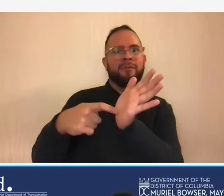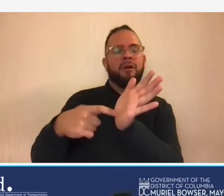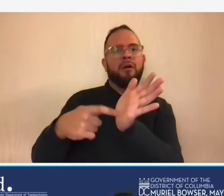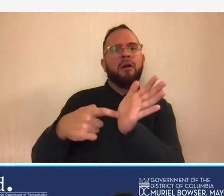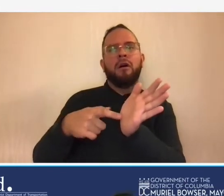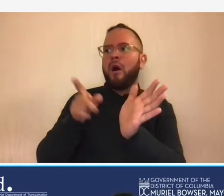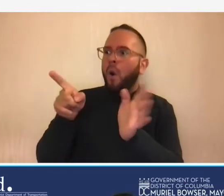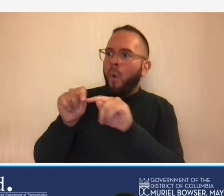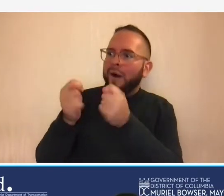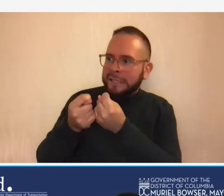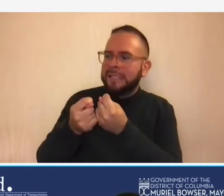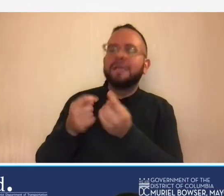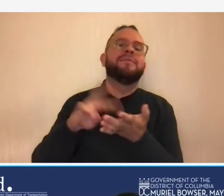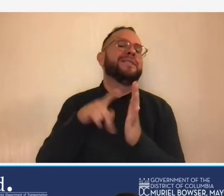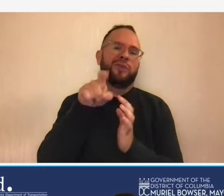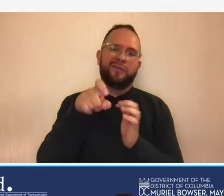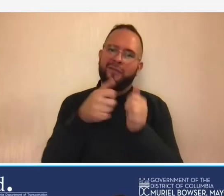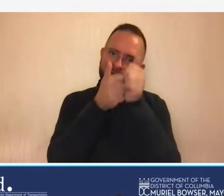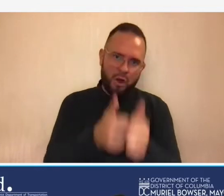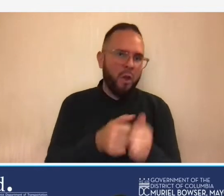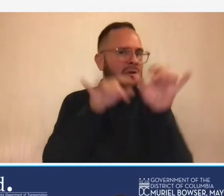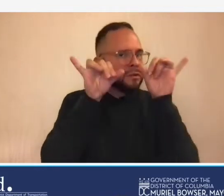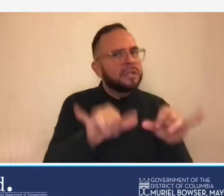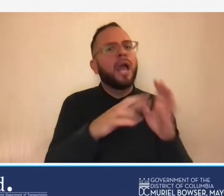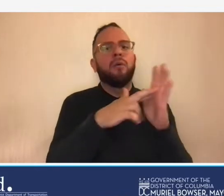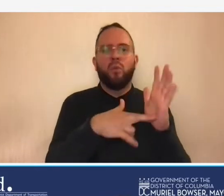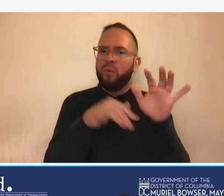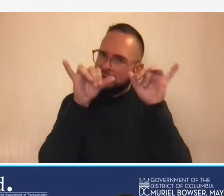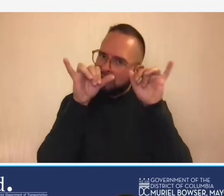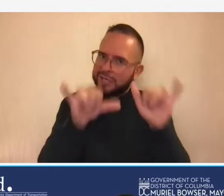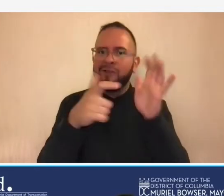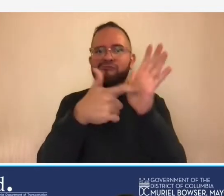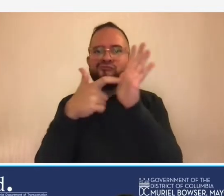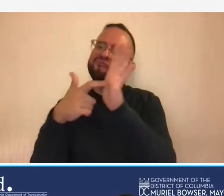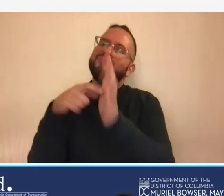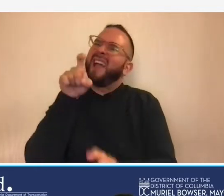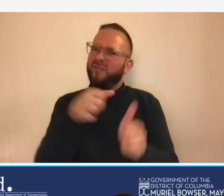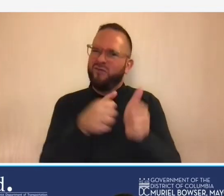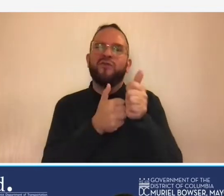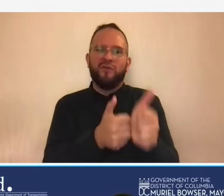to comply with the same rules and regulations that are applicable to the um licensed engineers